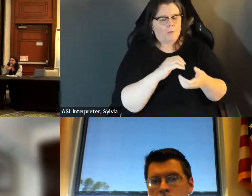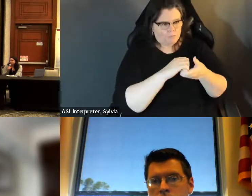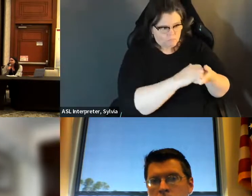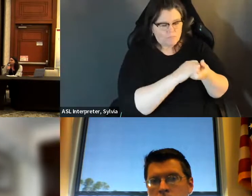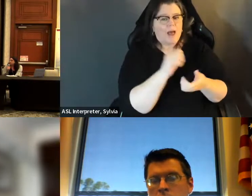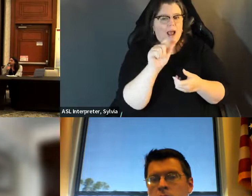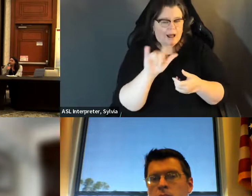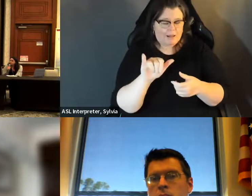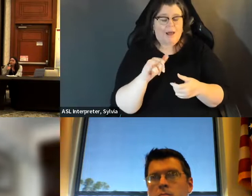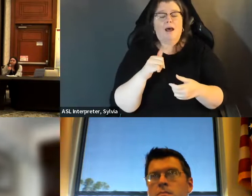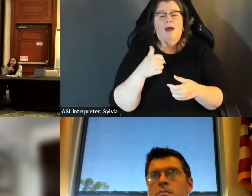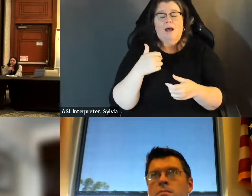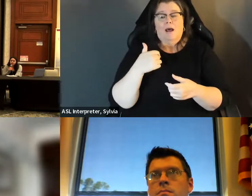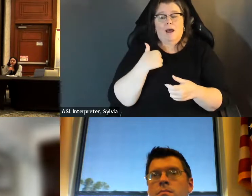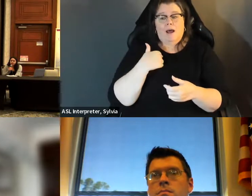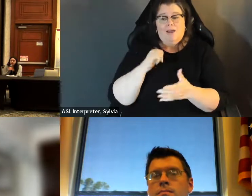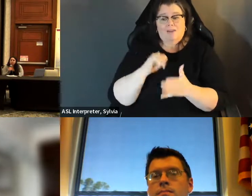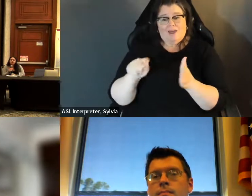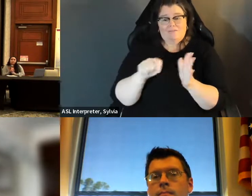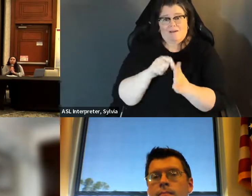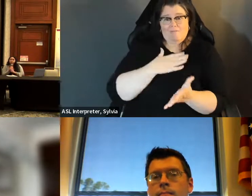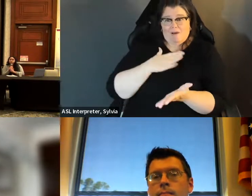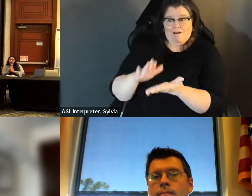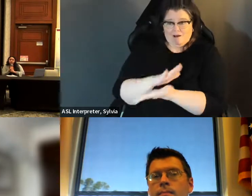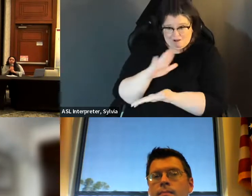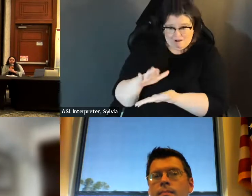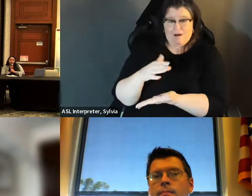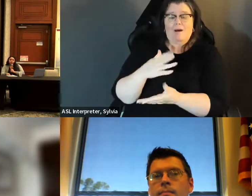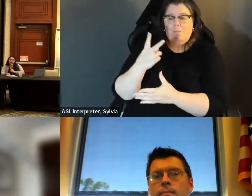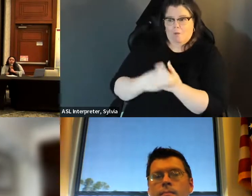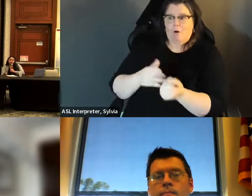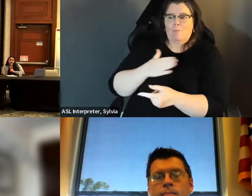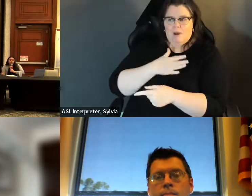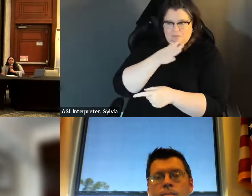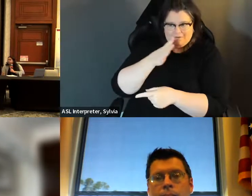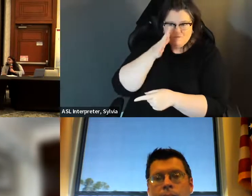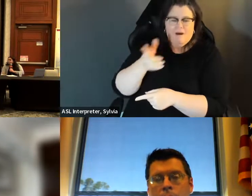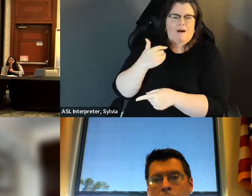limbs. I no longer identify as a person with disabilities,